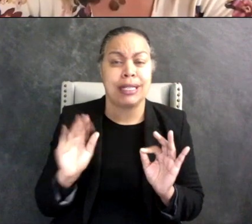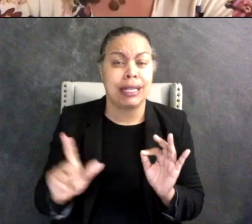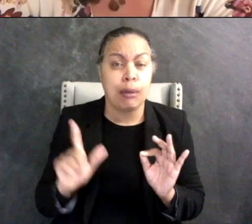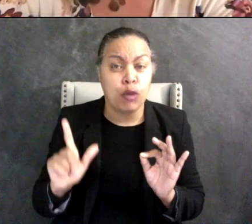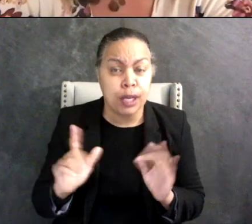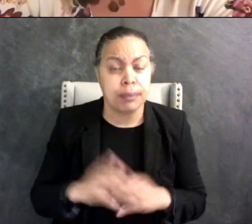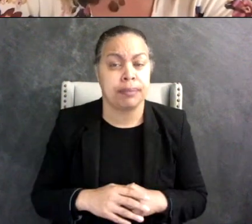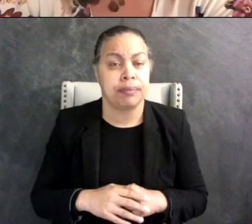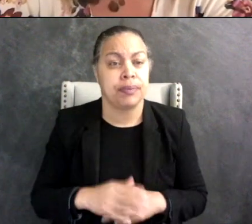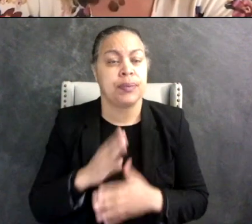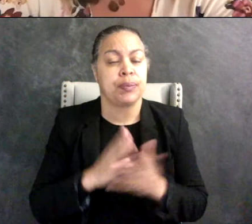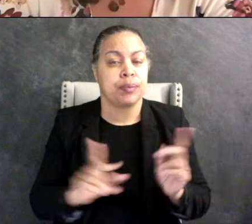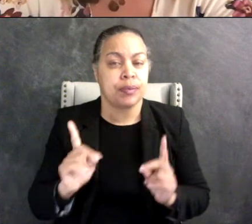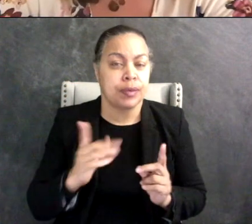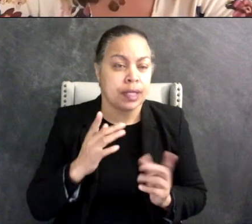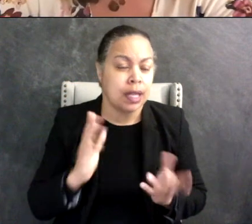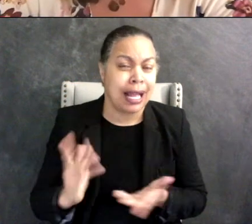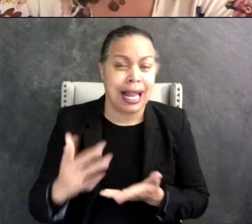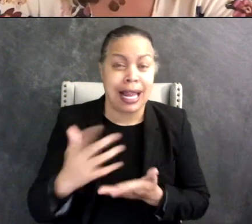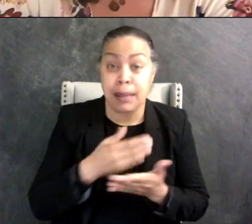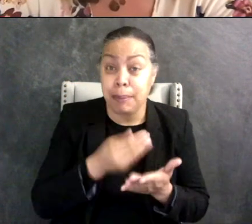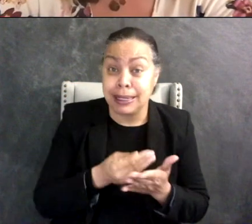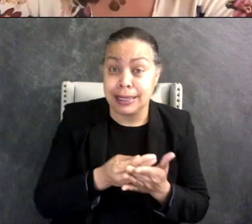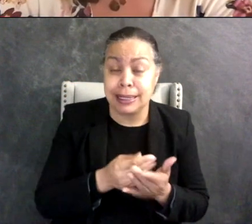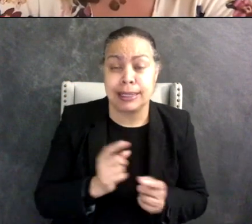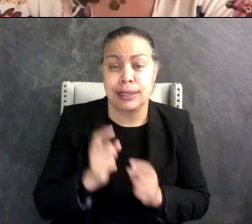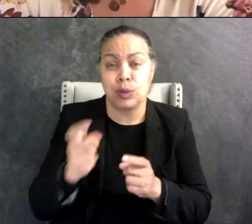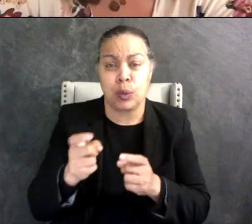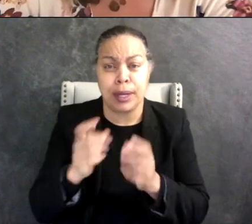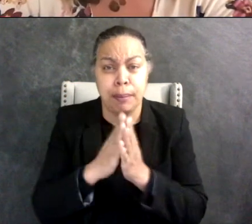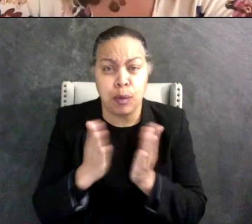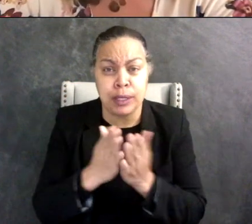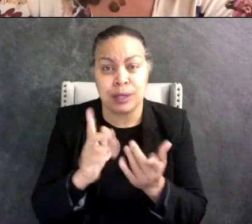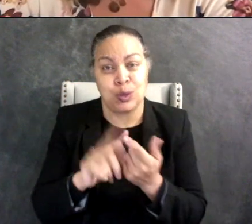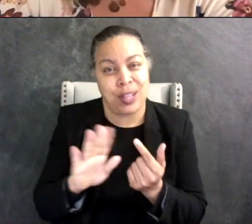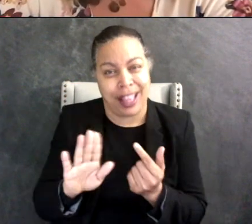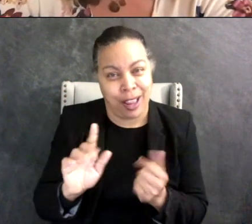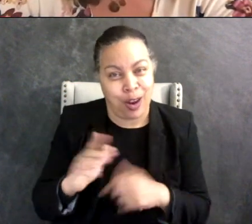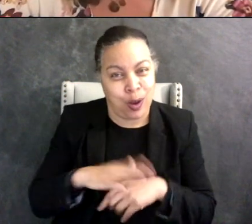they'll like collect money and donate books on our university to their local library and there' s